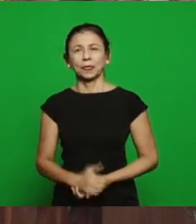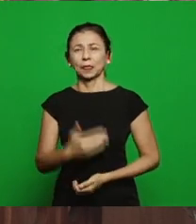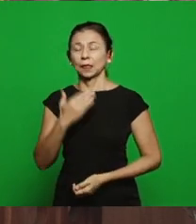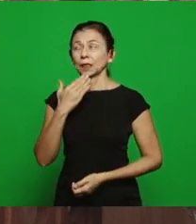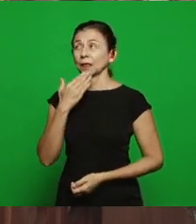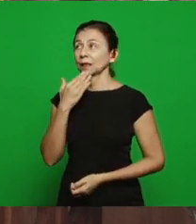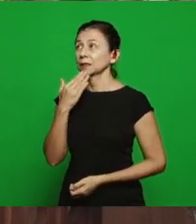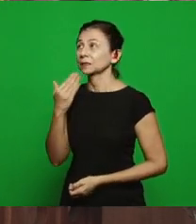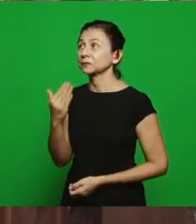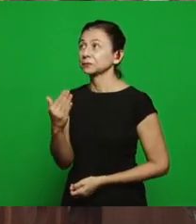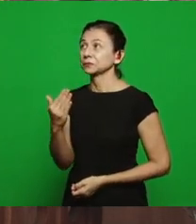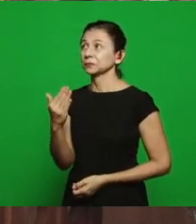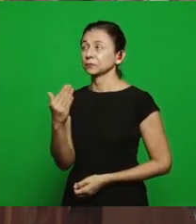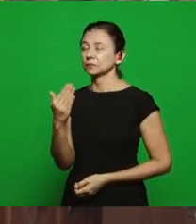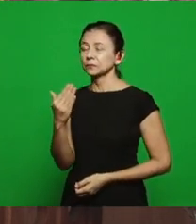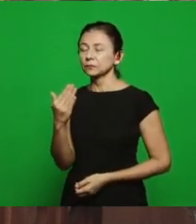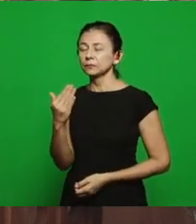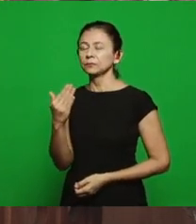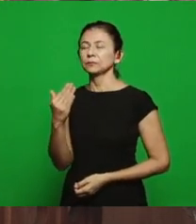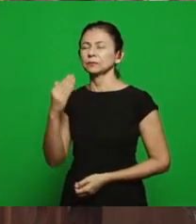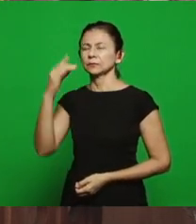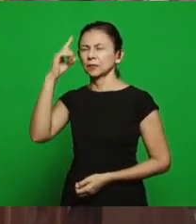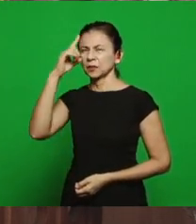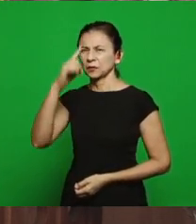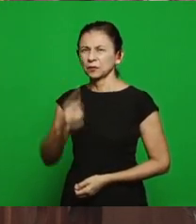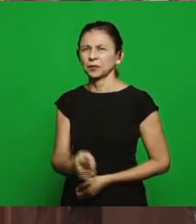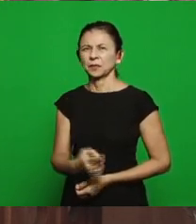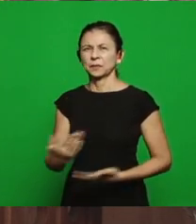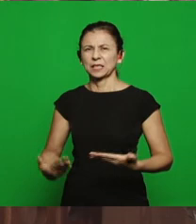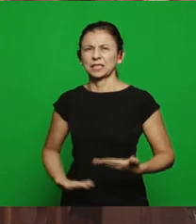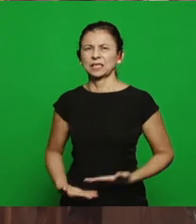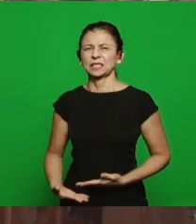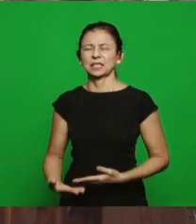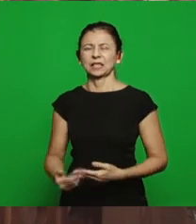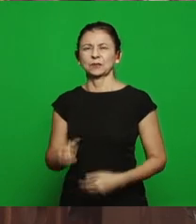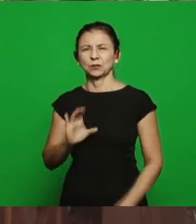to send laborers to His harvest, I don't know